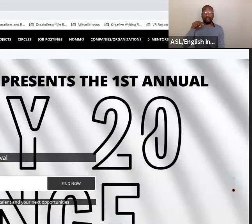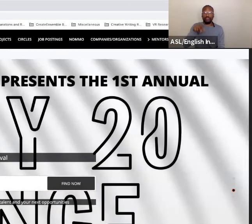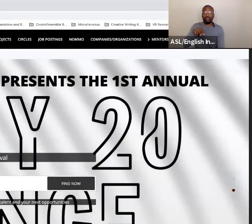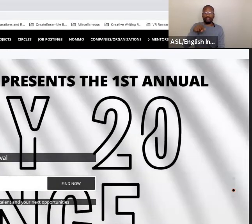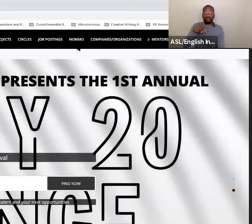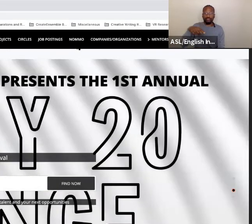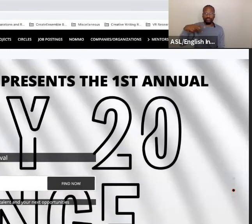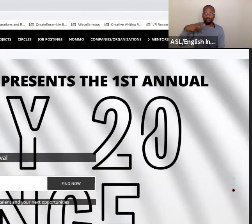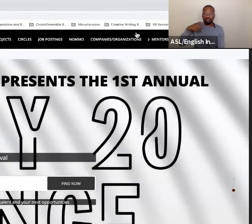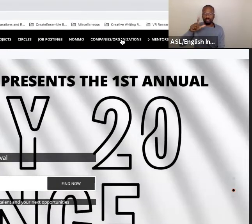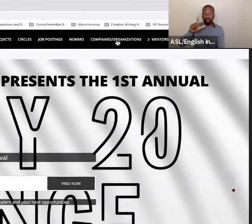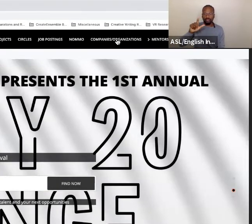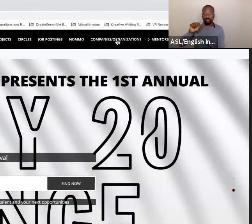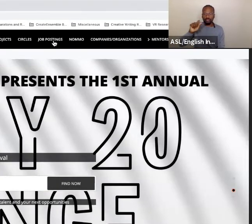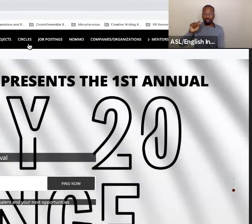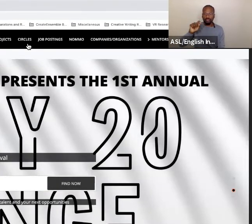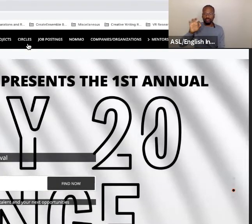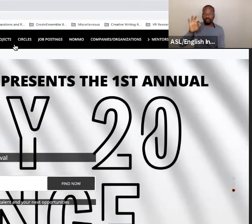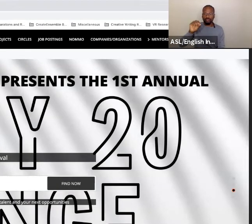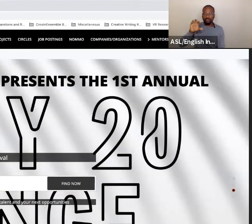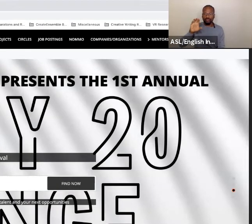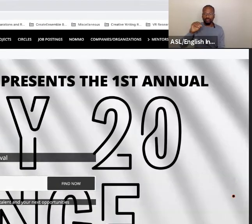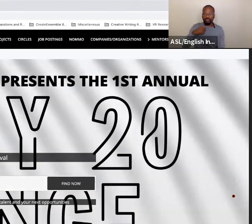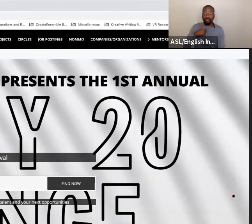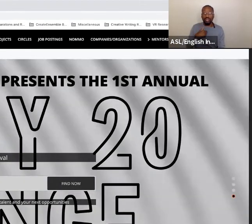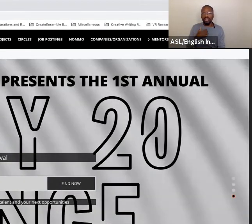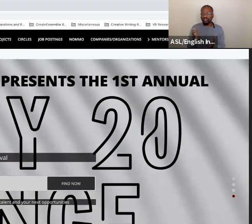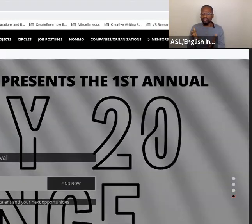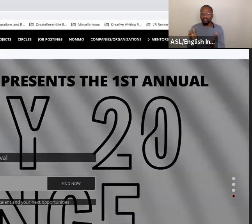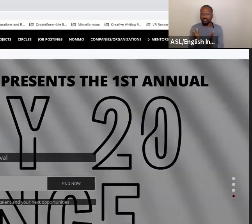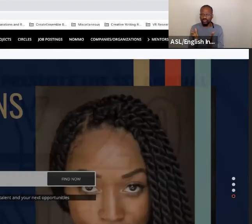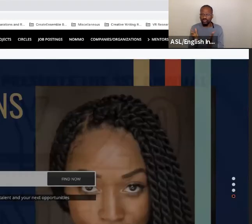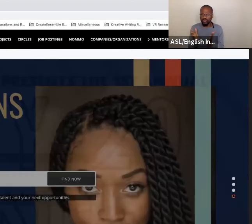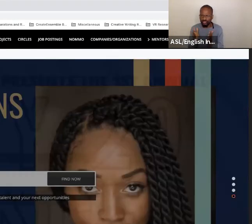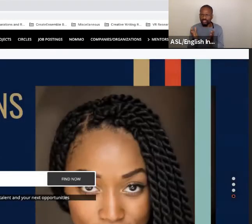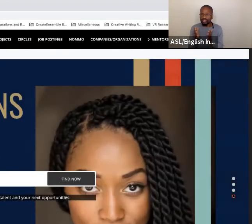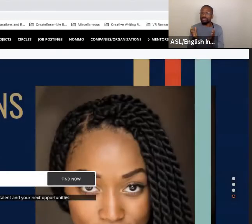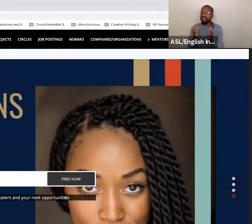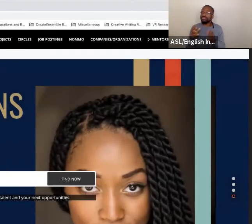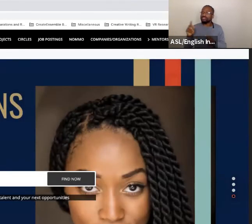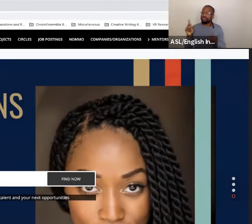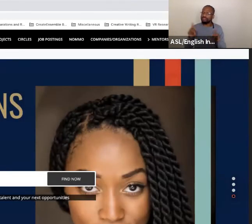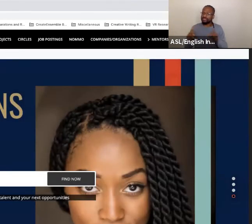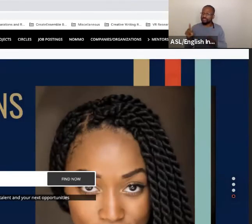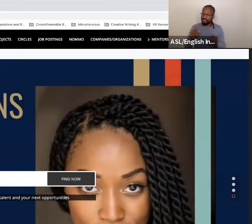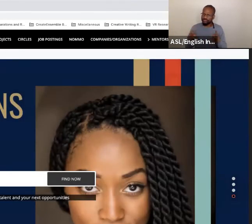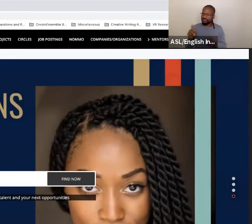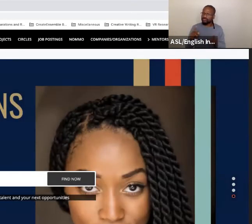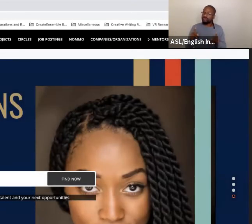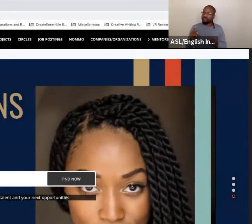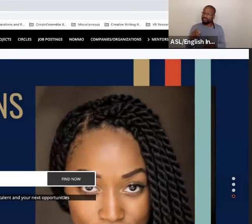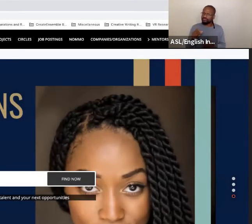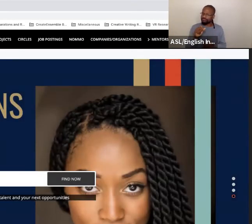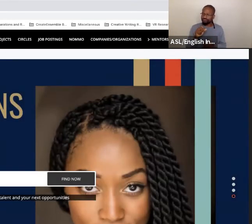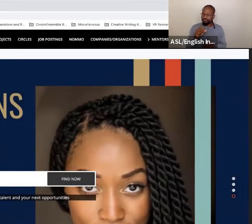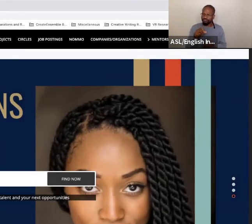the one thing that I would really encourage folks to think about is having a space where we can showcase